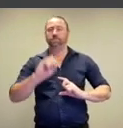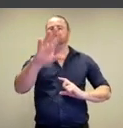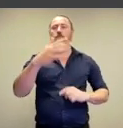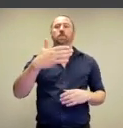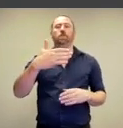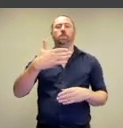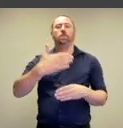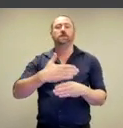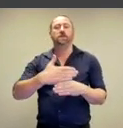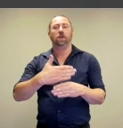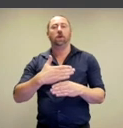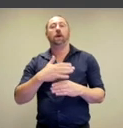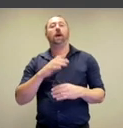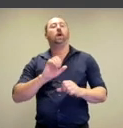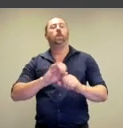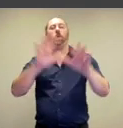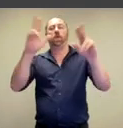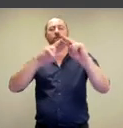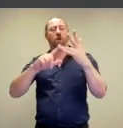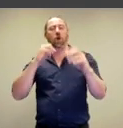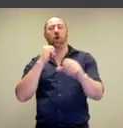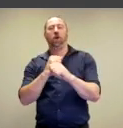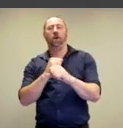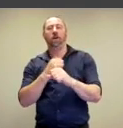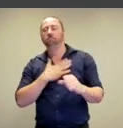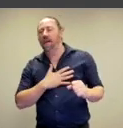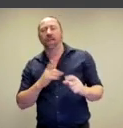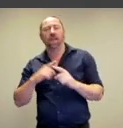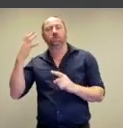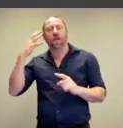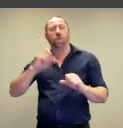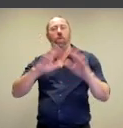photograph in the window of a steamy bathroom. It is